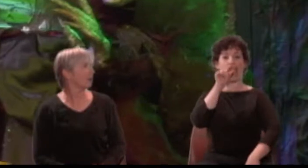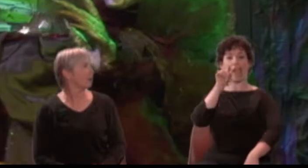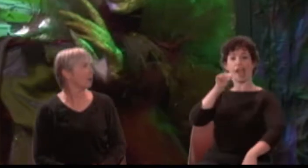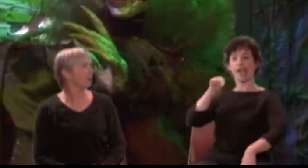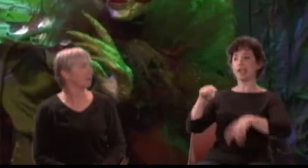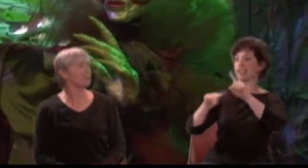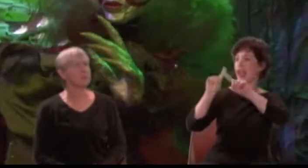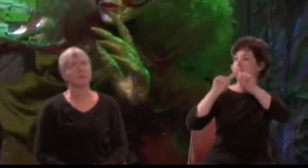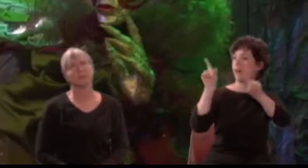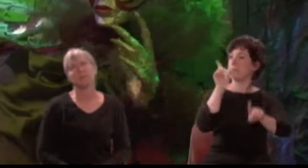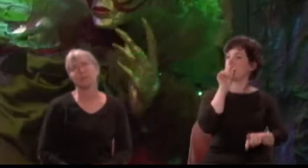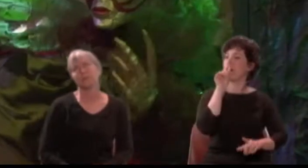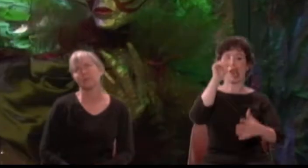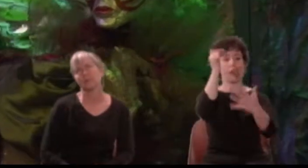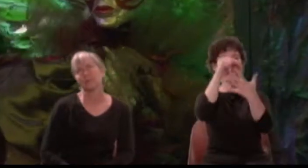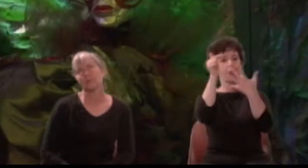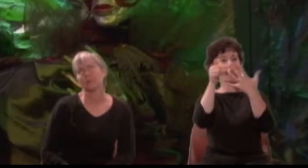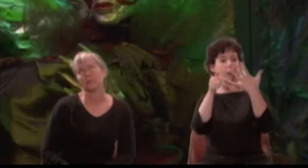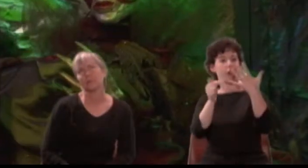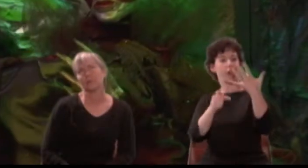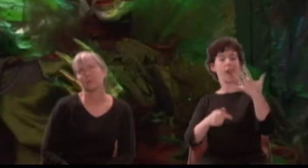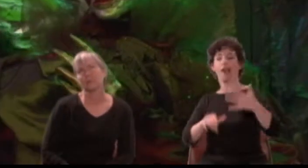The plainsong cuckoo gray,